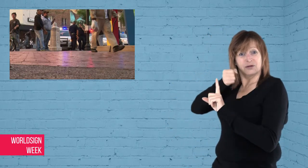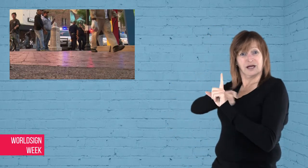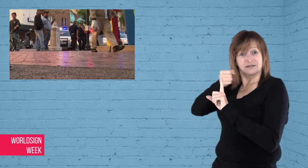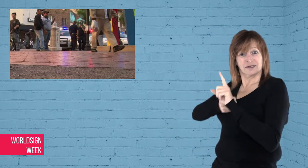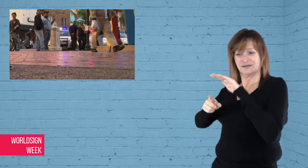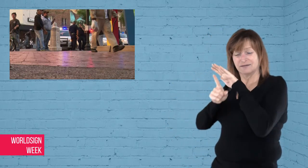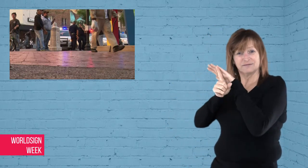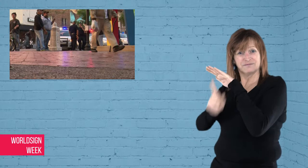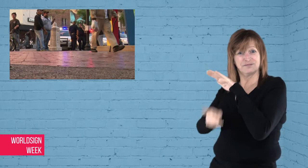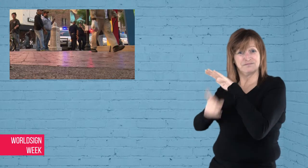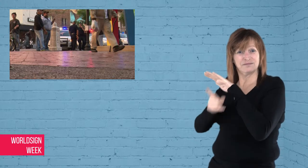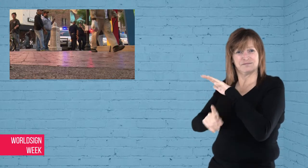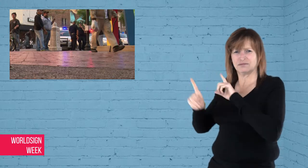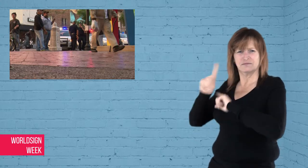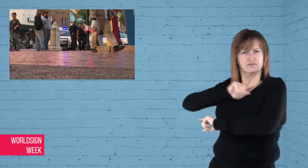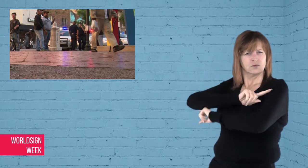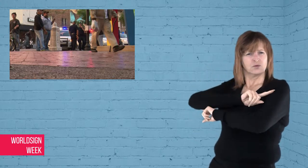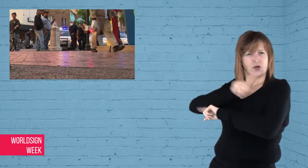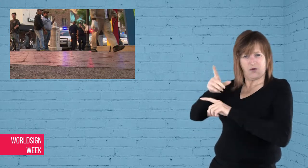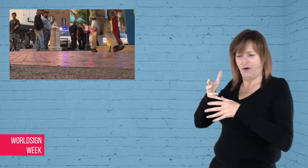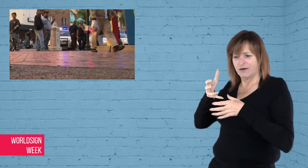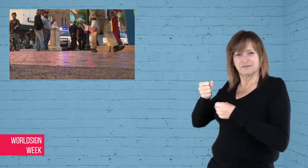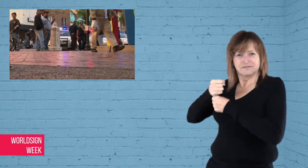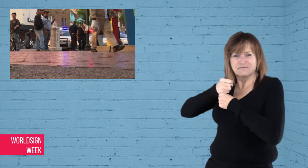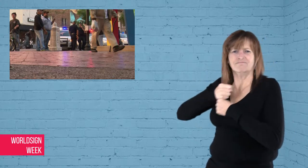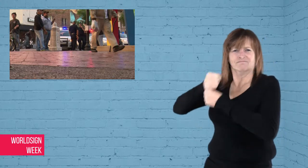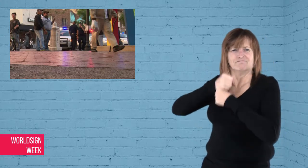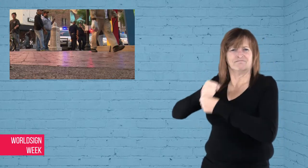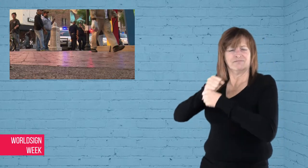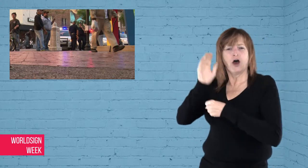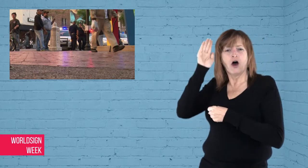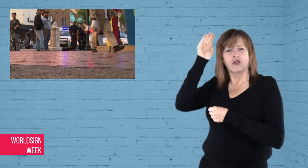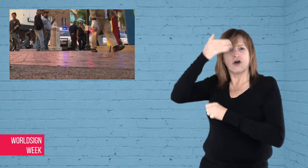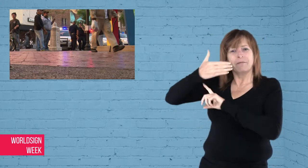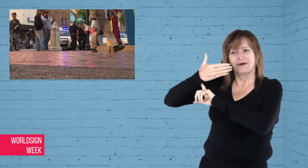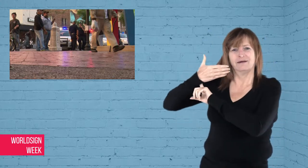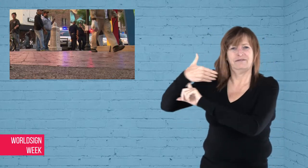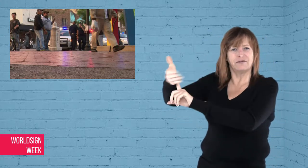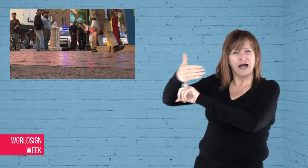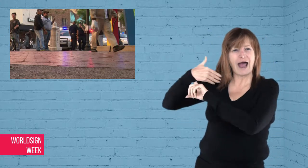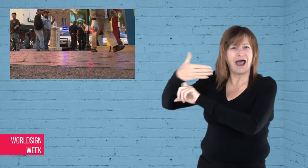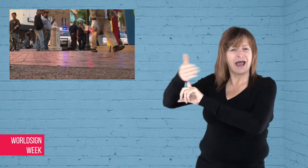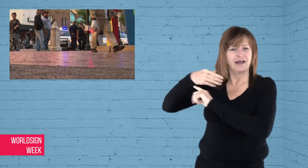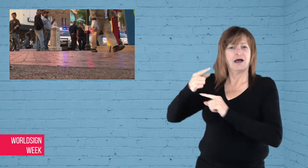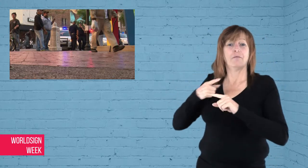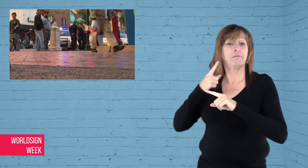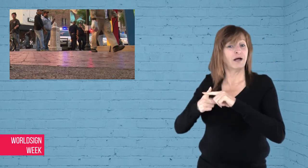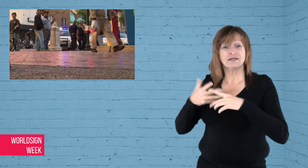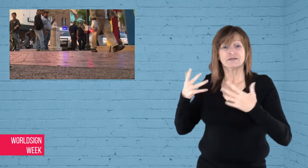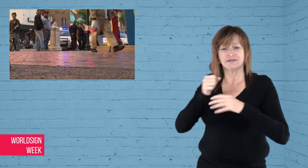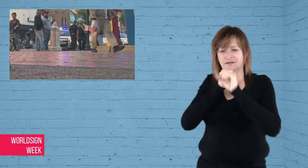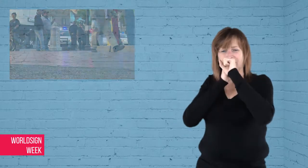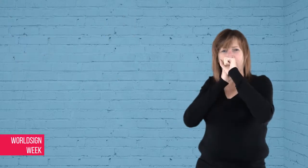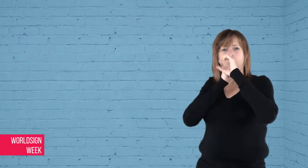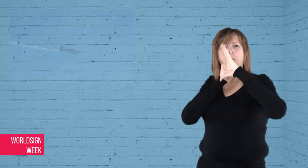while the anti-air strikes are yelling at the pro-airstrike.